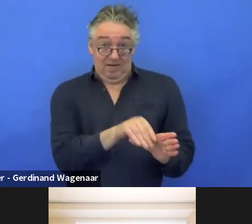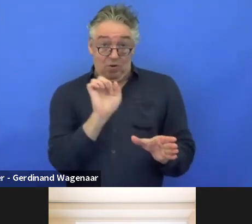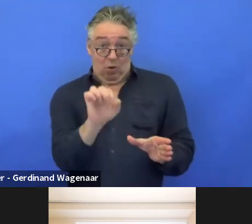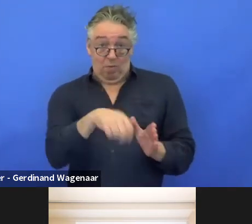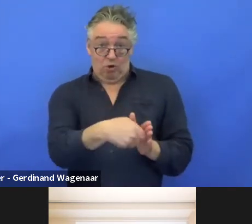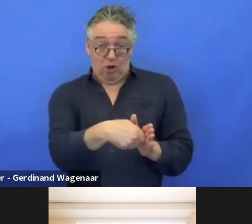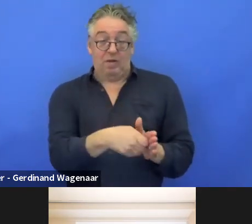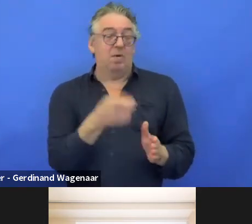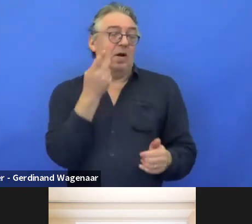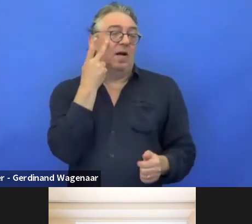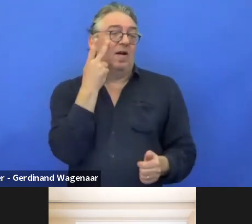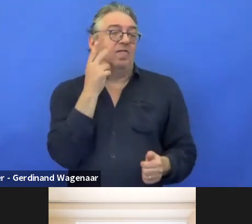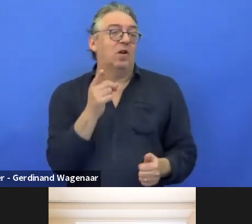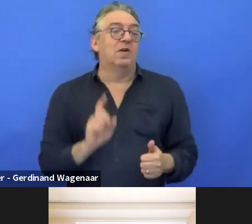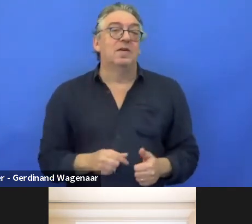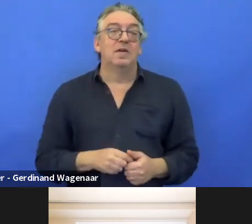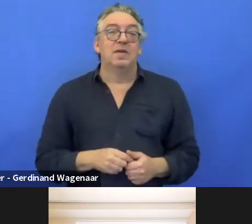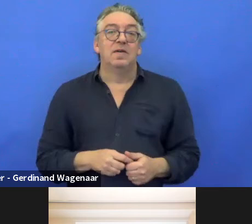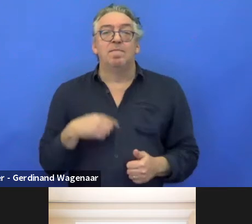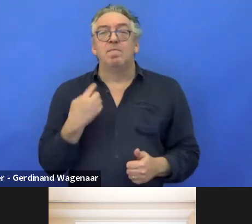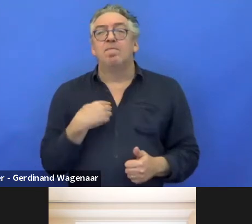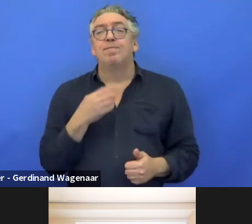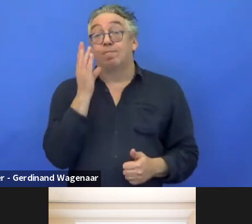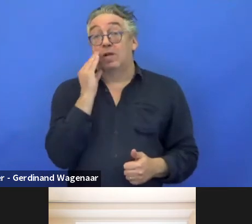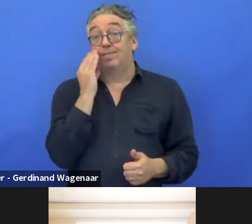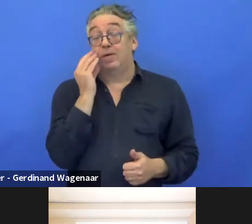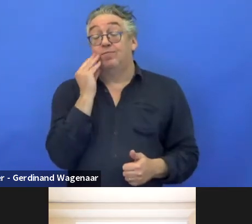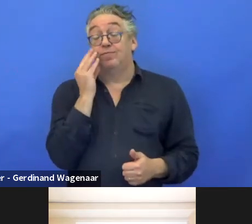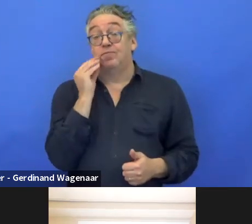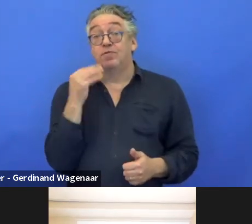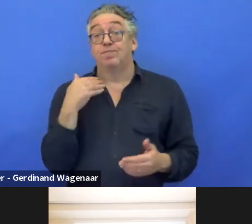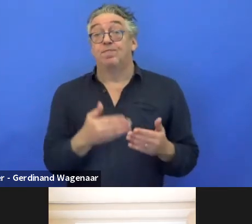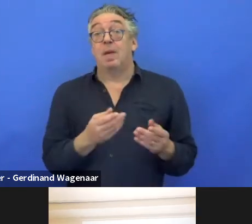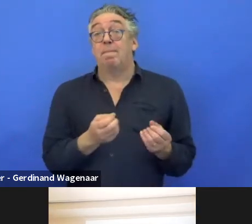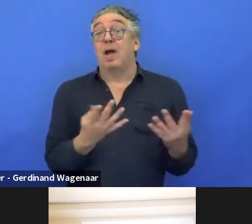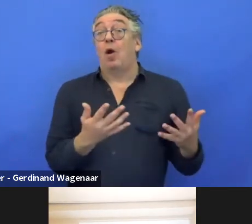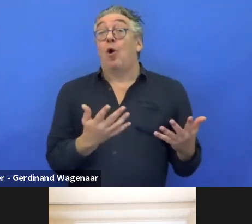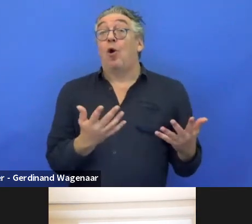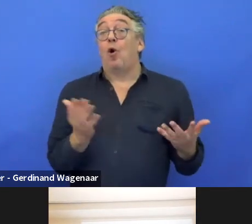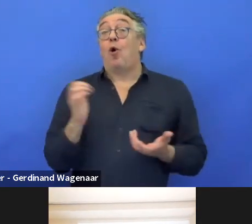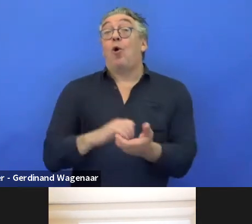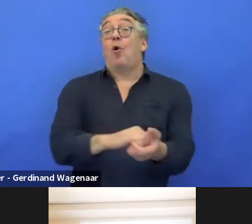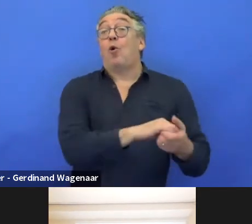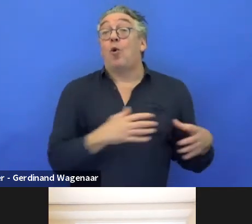By experience, we know there is a tendency by consortium members and industrial partners